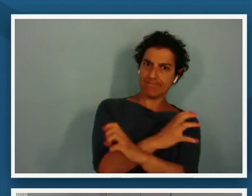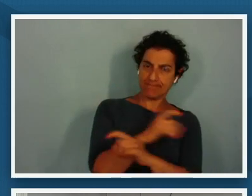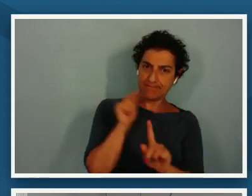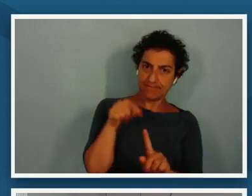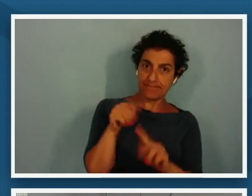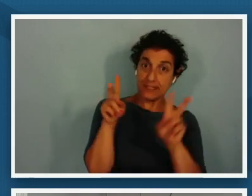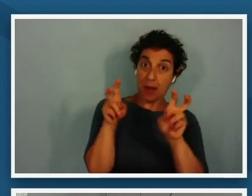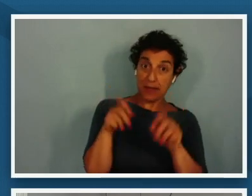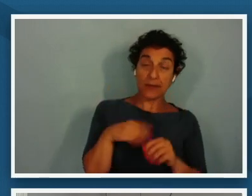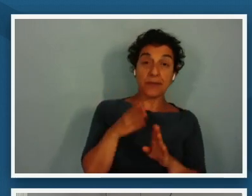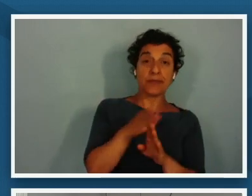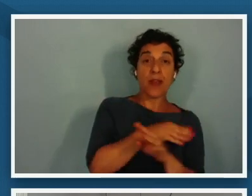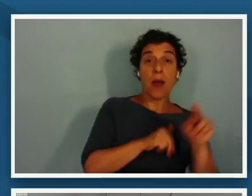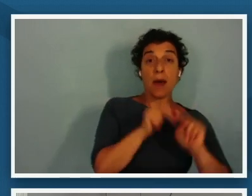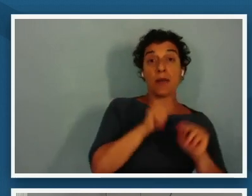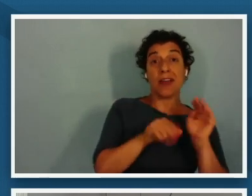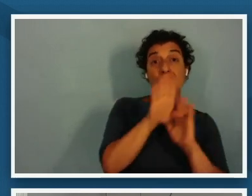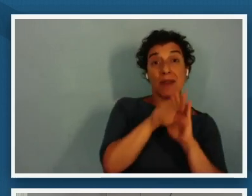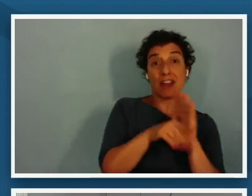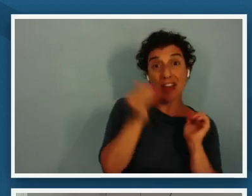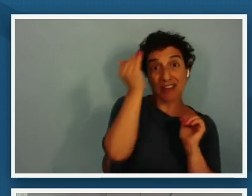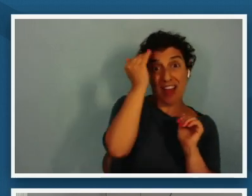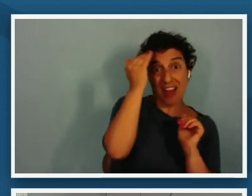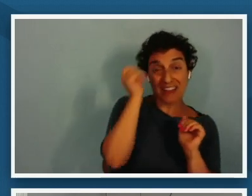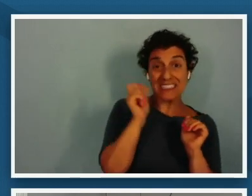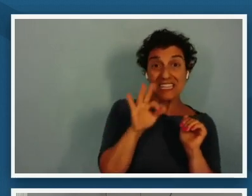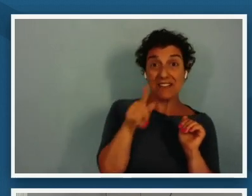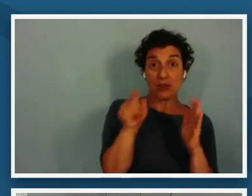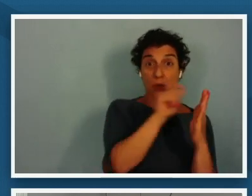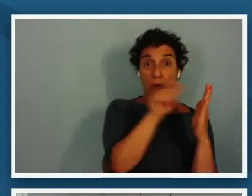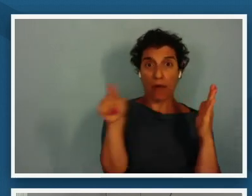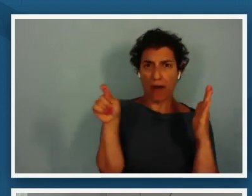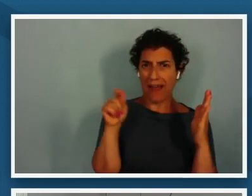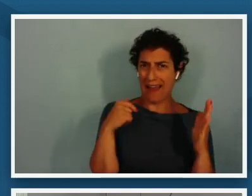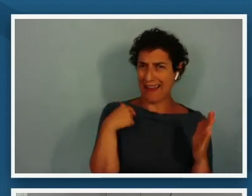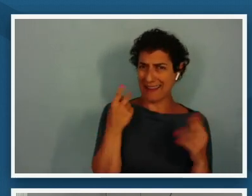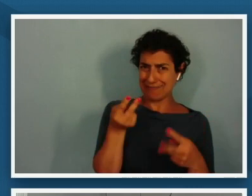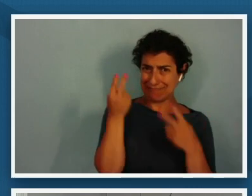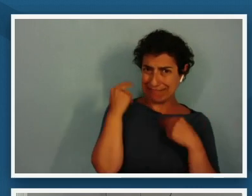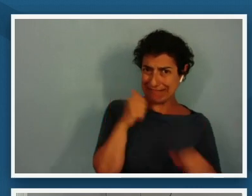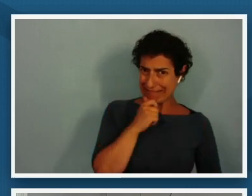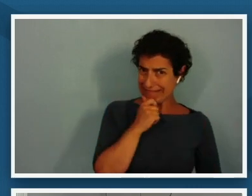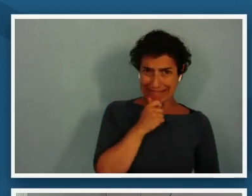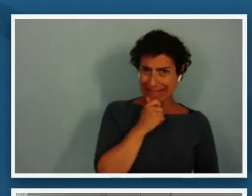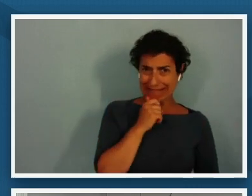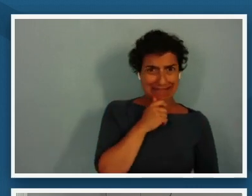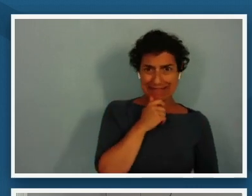knowledge so if you're filling in this blank and saying i don't remember anything that i learned about